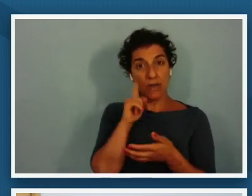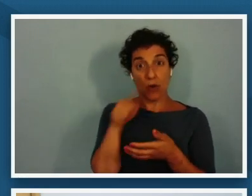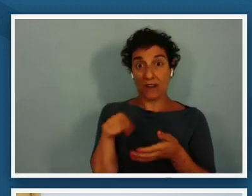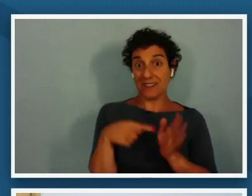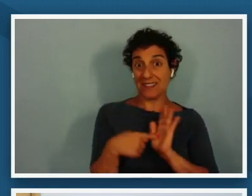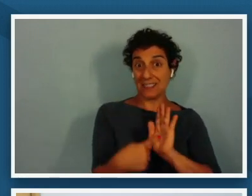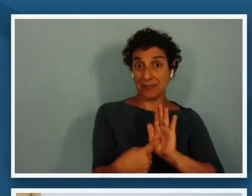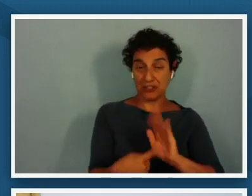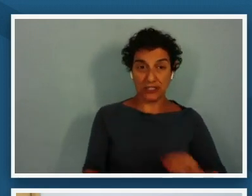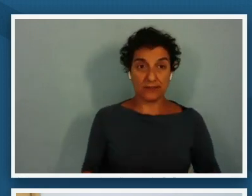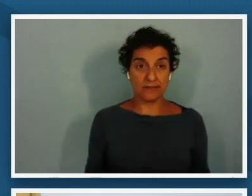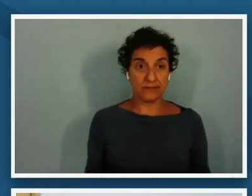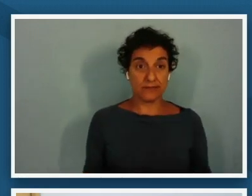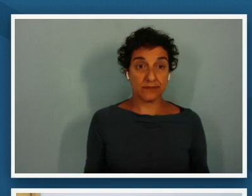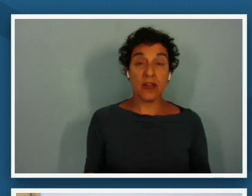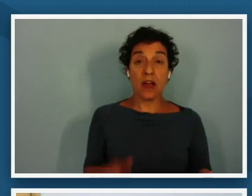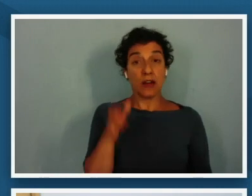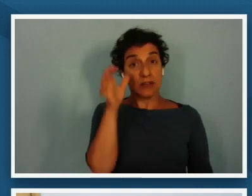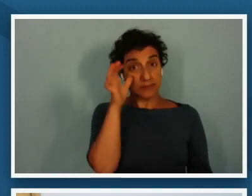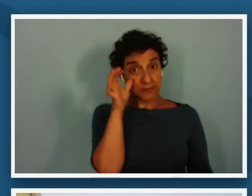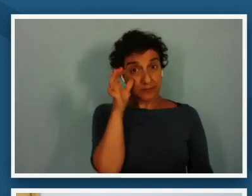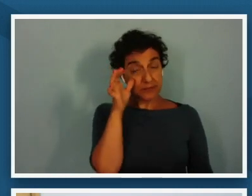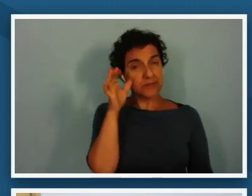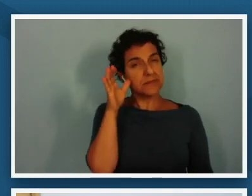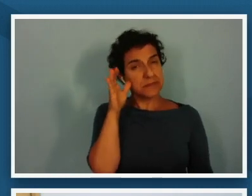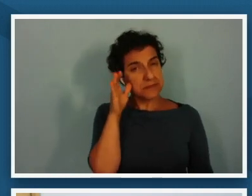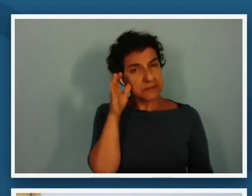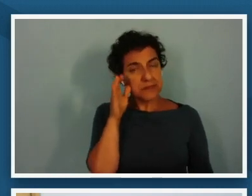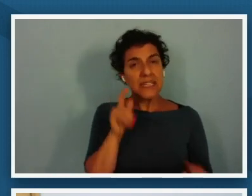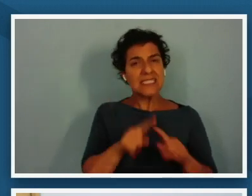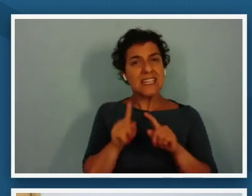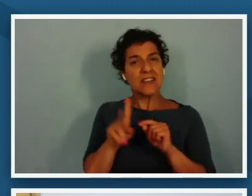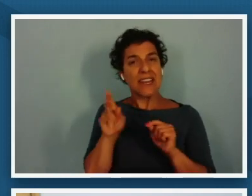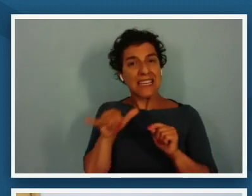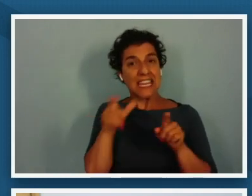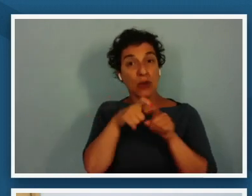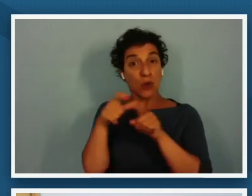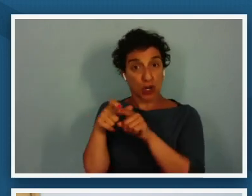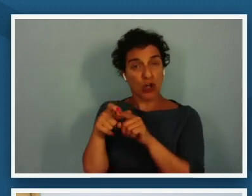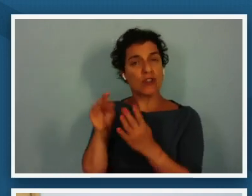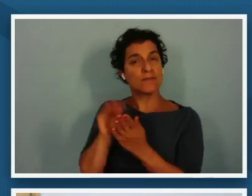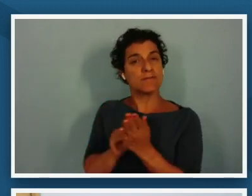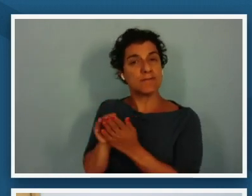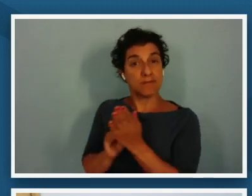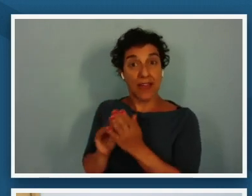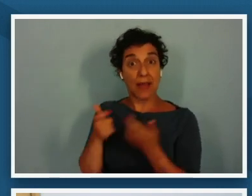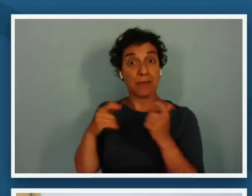as you listen share key words and big